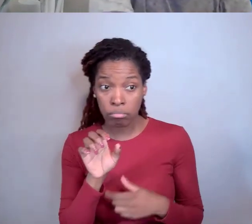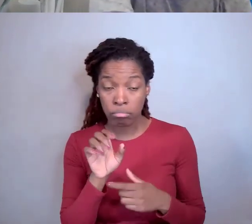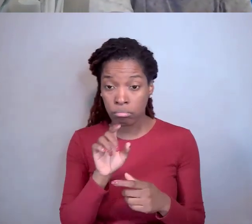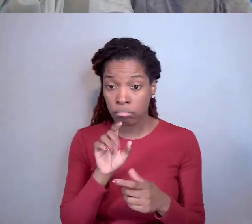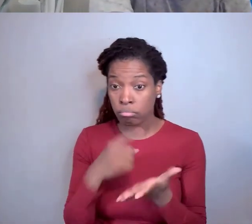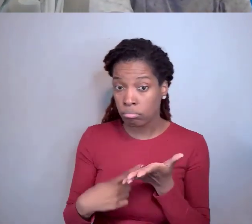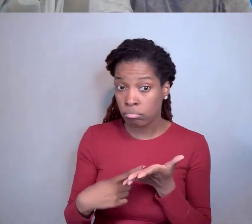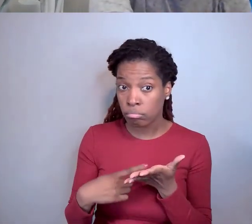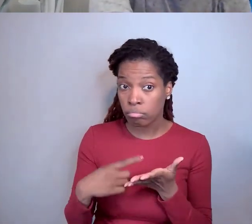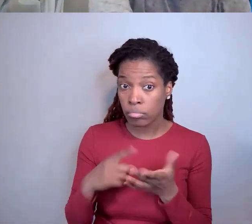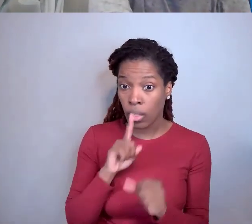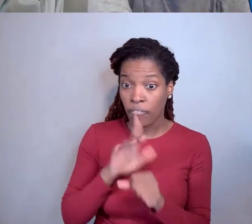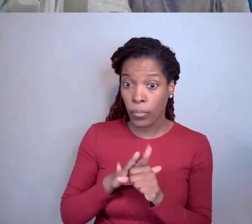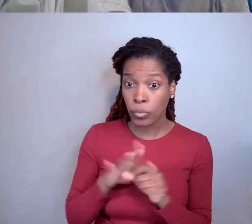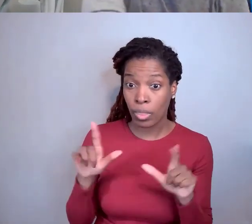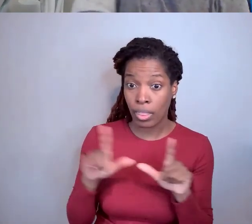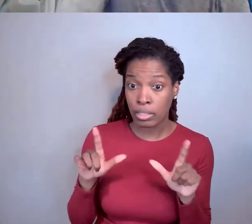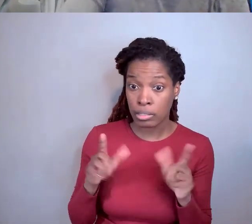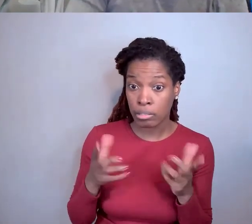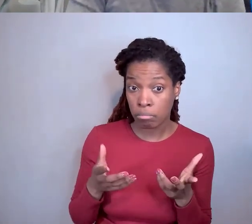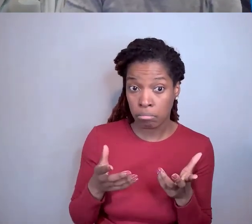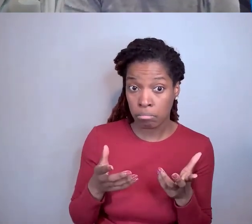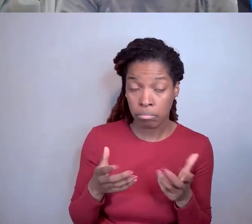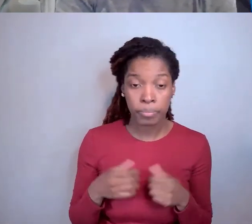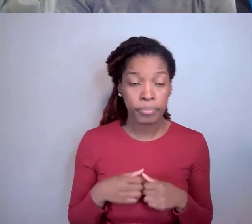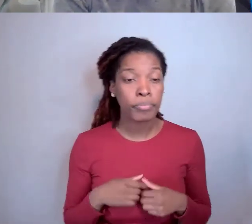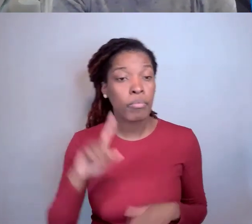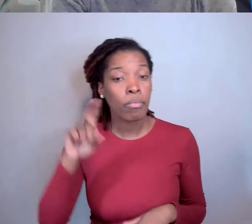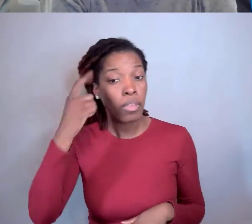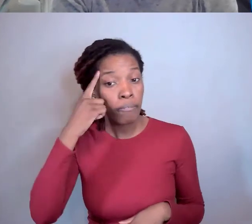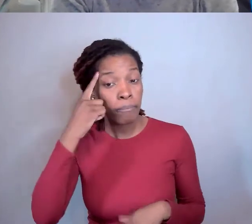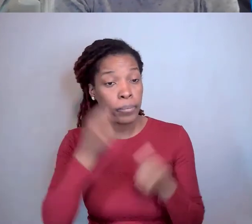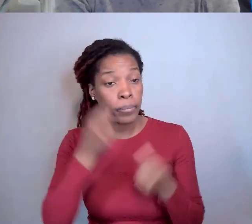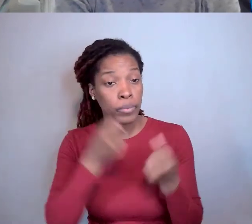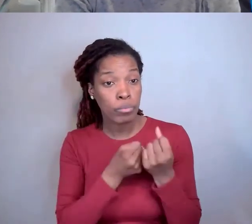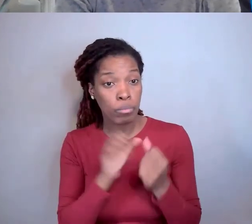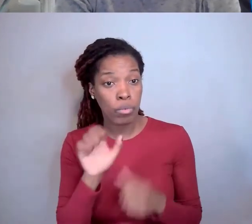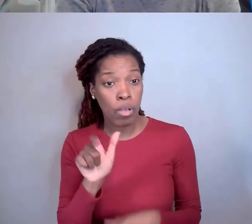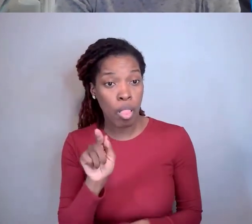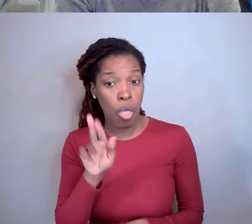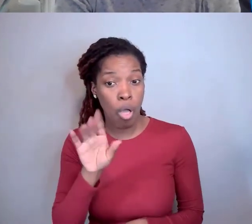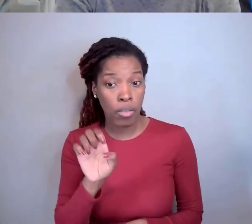so the government support clause is a very specific statement